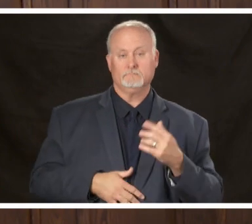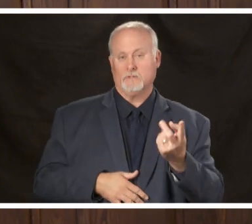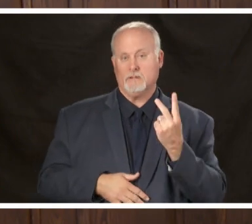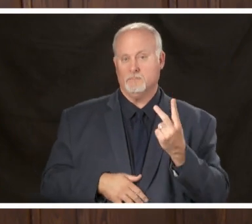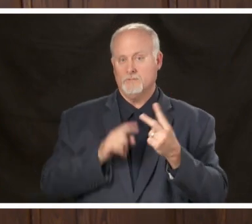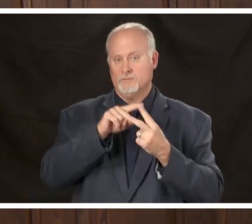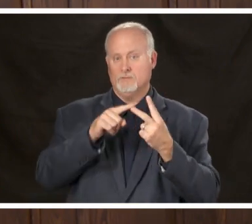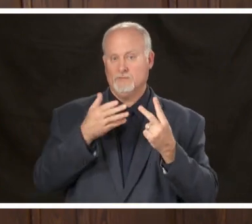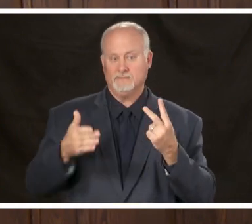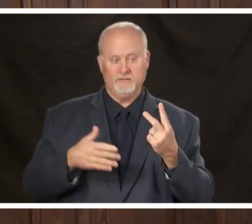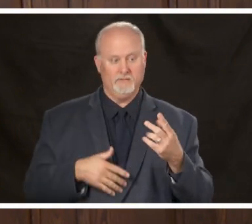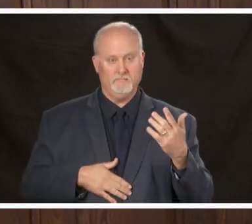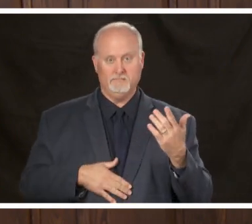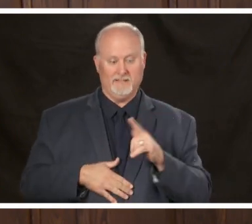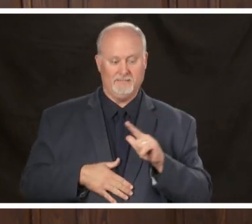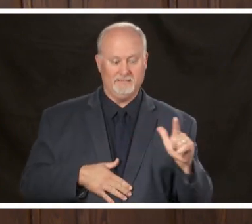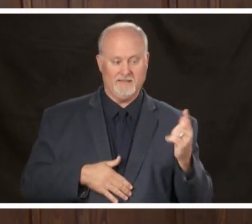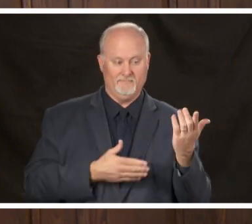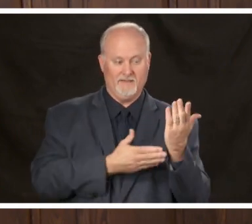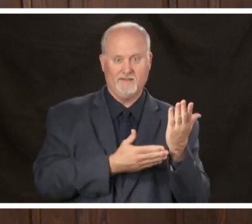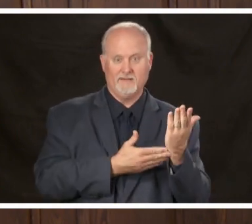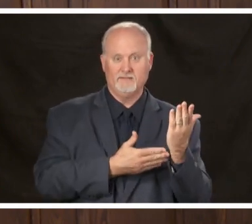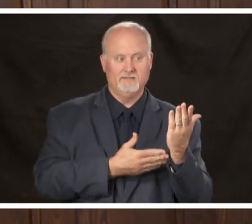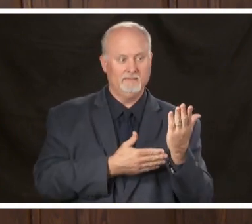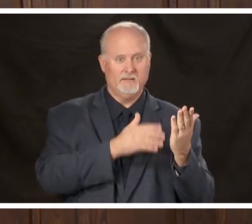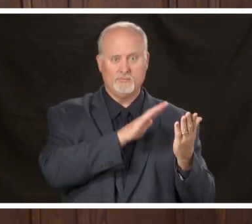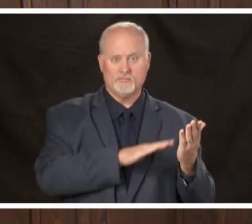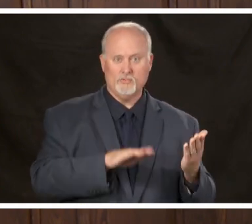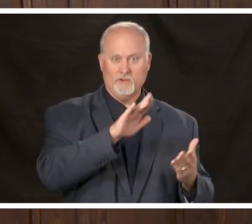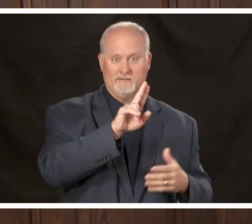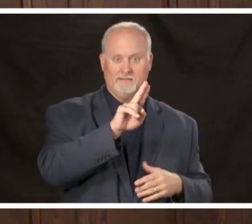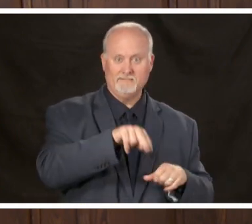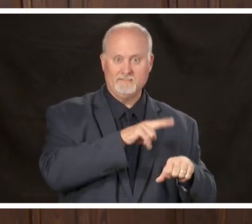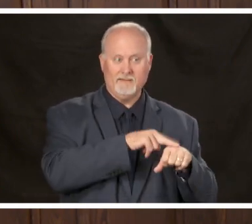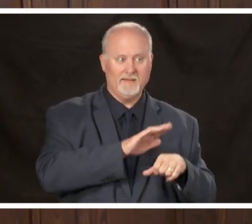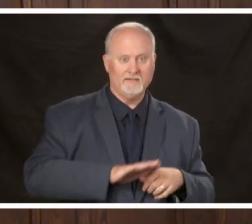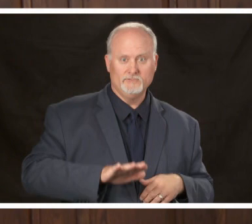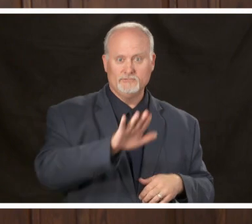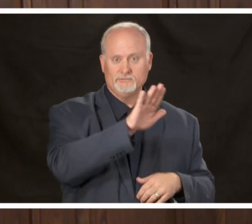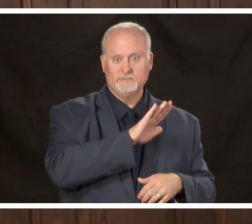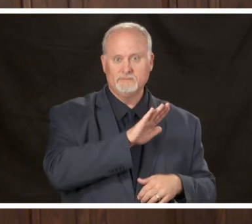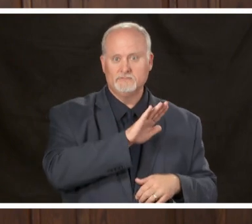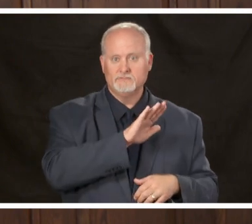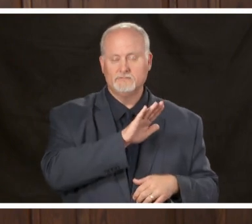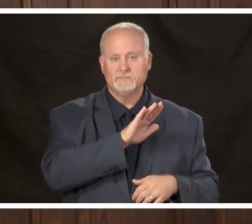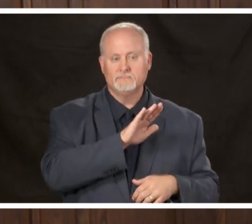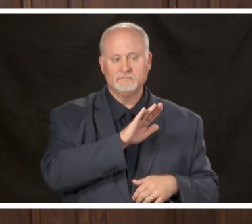at my left hand across the nation you have that's been shared with us over and